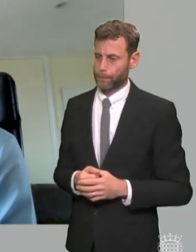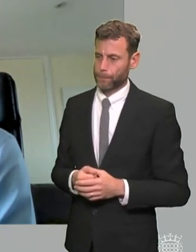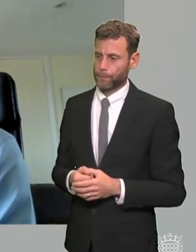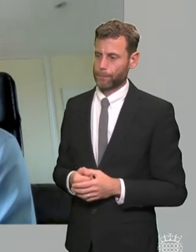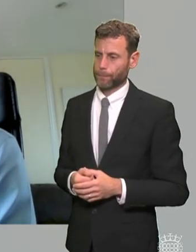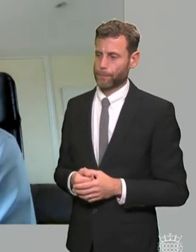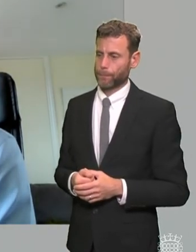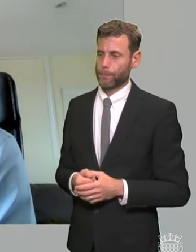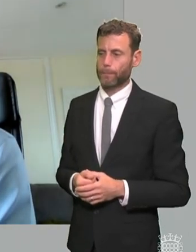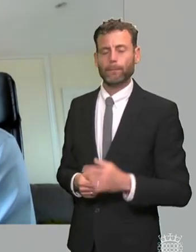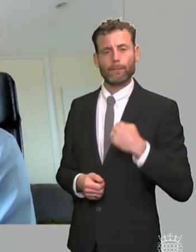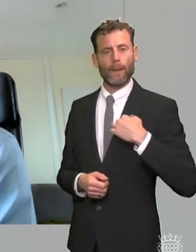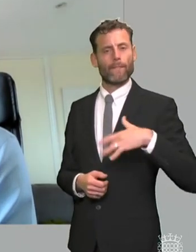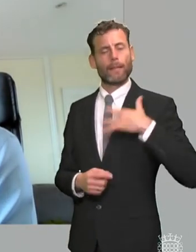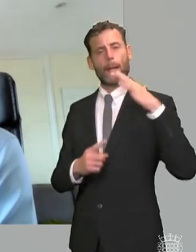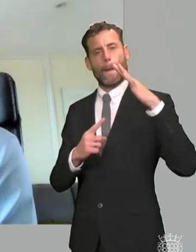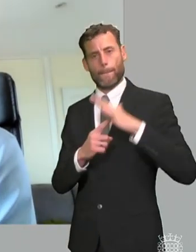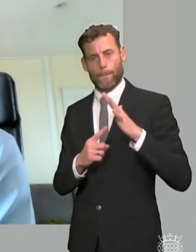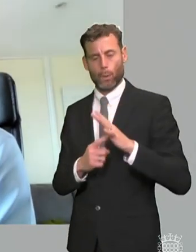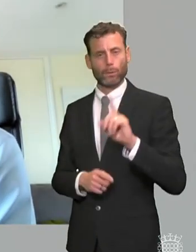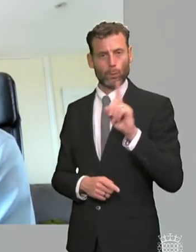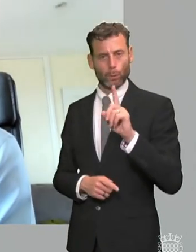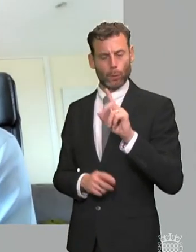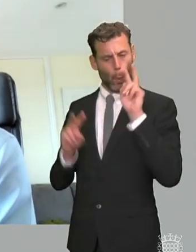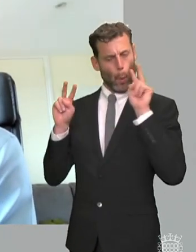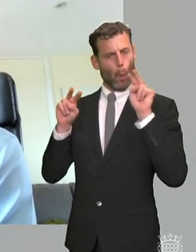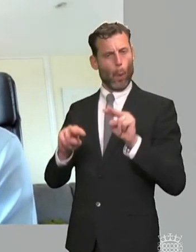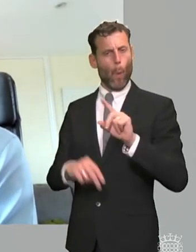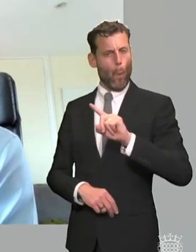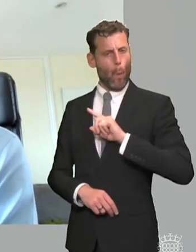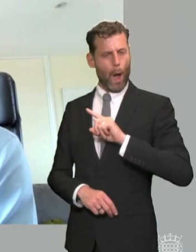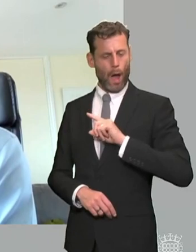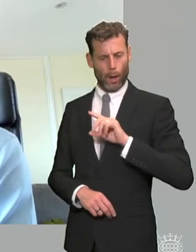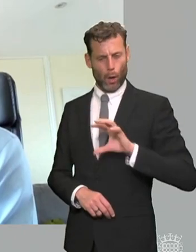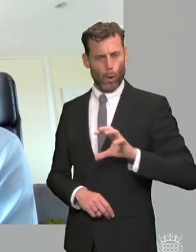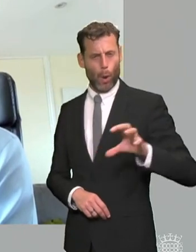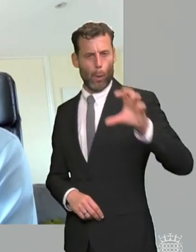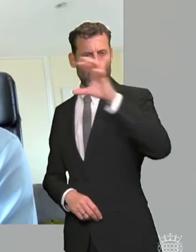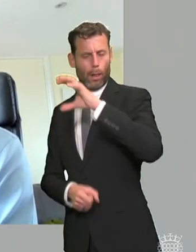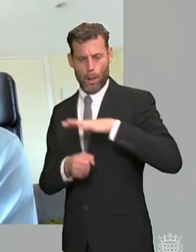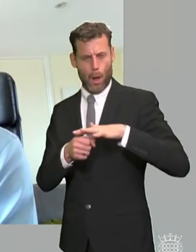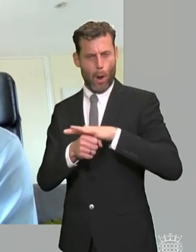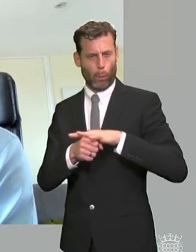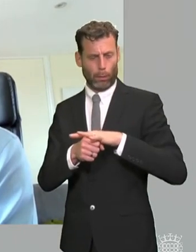we need to drive at is why is there that variation at the minute and why is the the